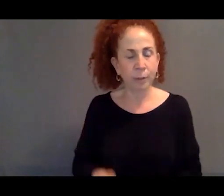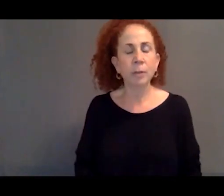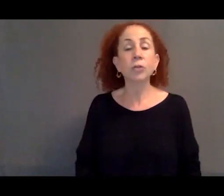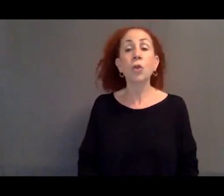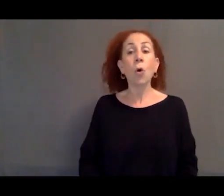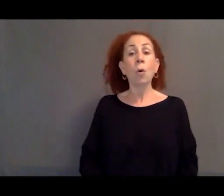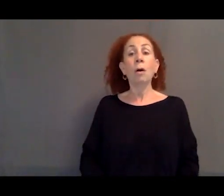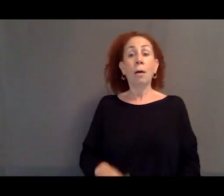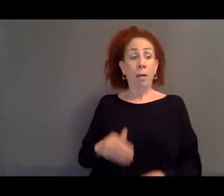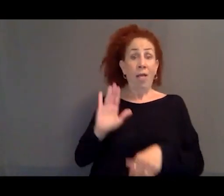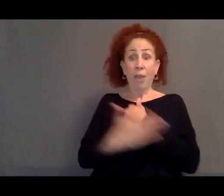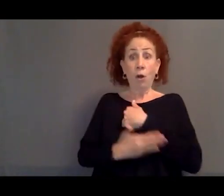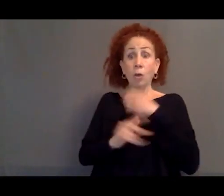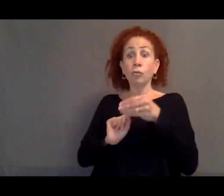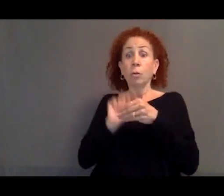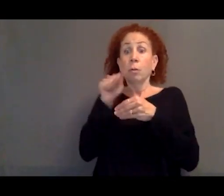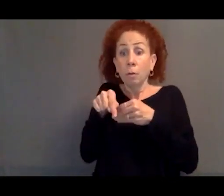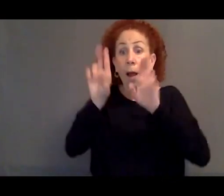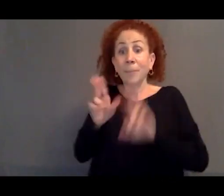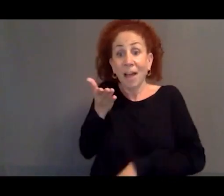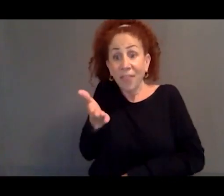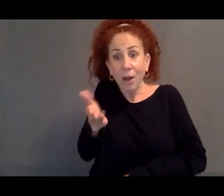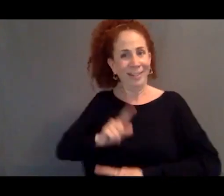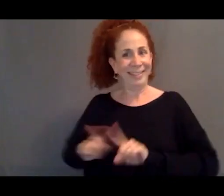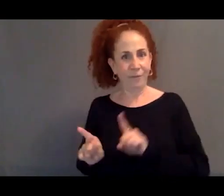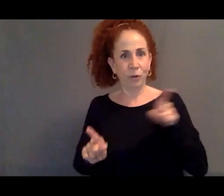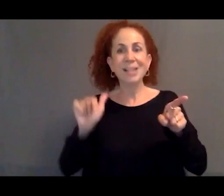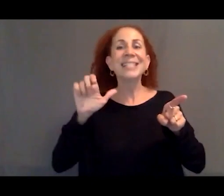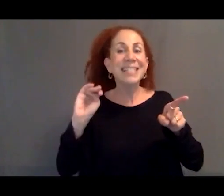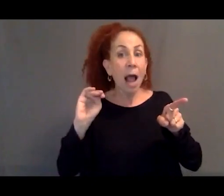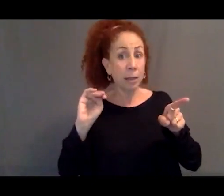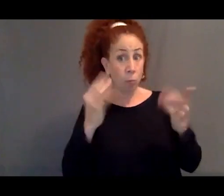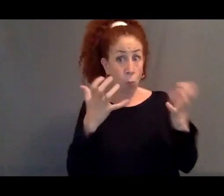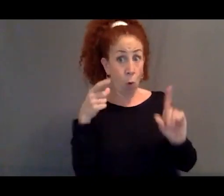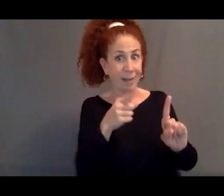or being displaced internally, they're arriving at the border,